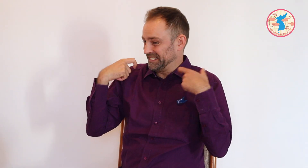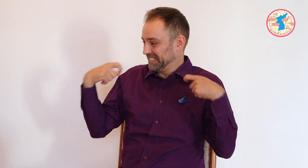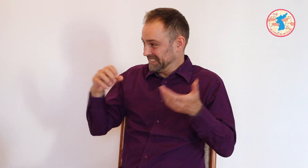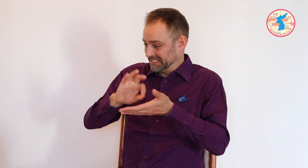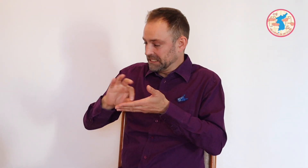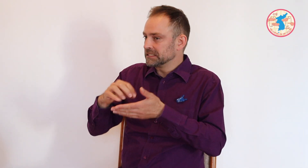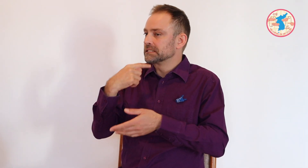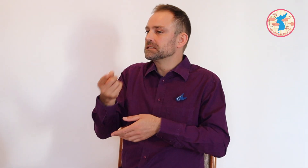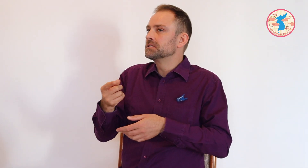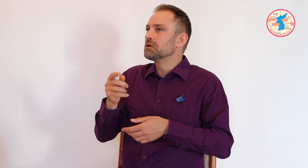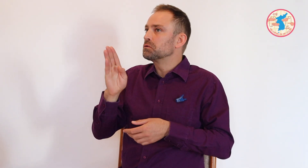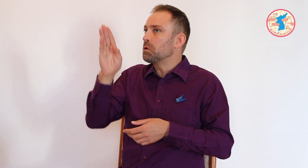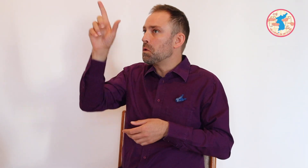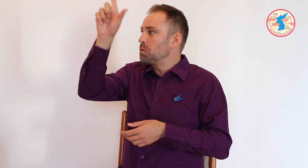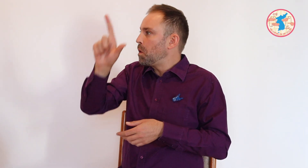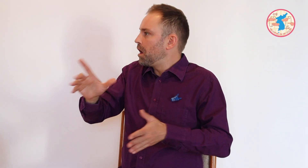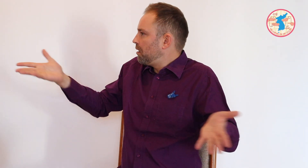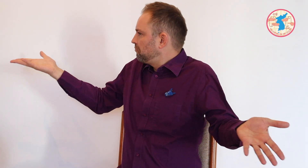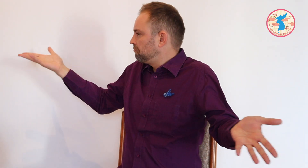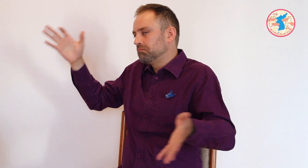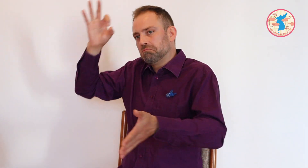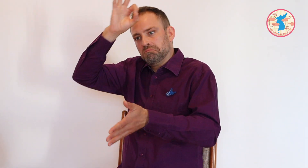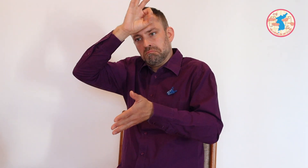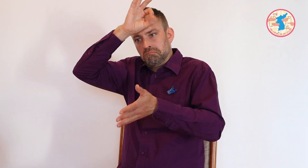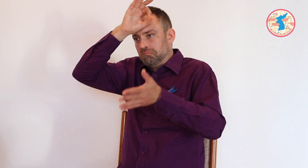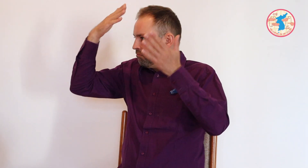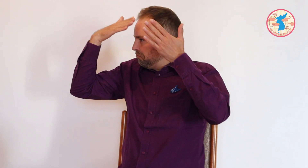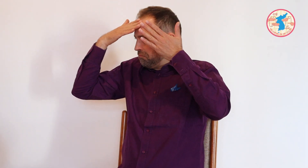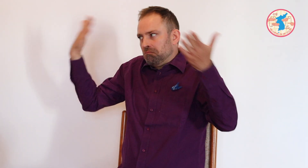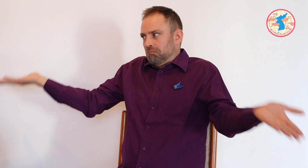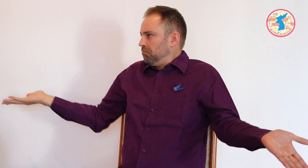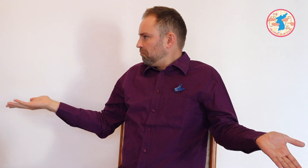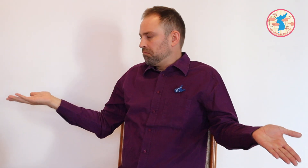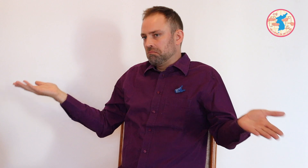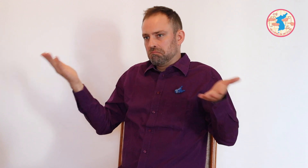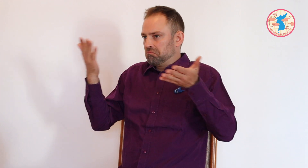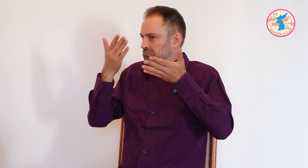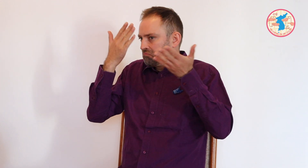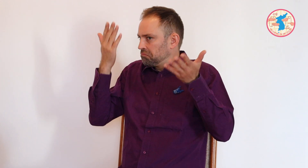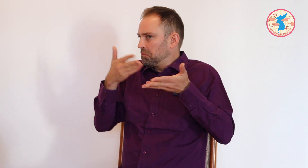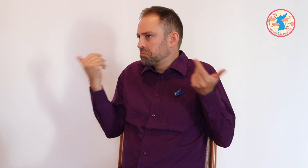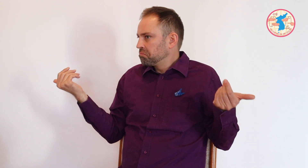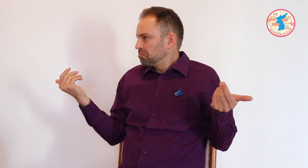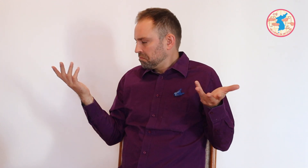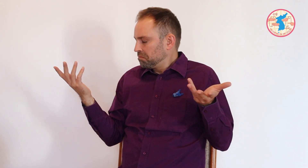Carol Lee was asked if she knew anything about Deaf people in North Korea. She said that she knew nothing about that at all.